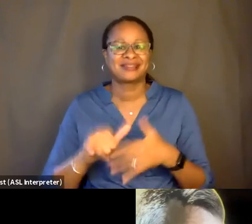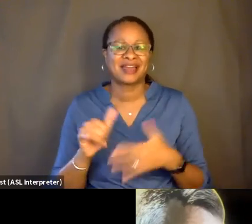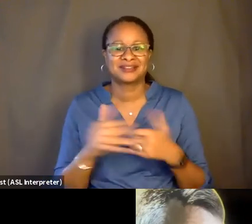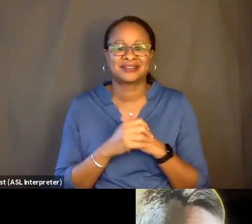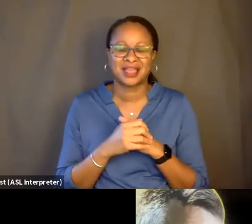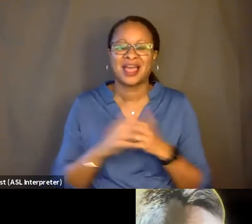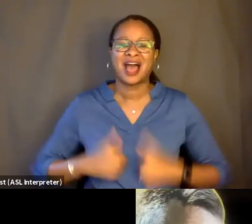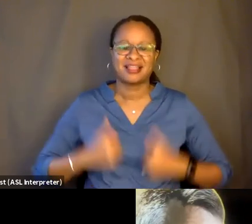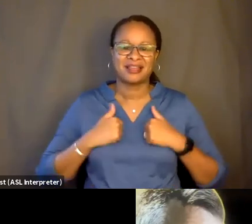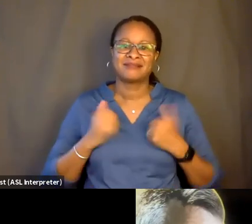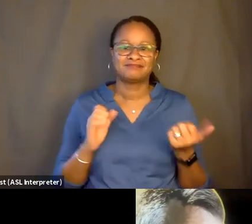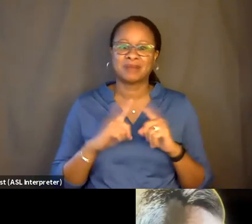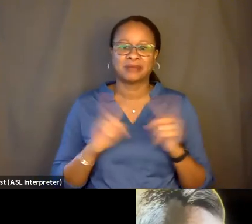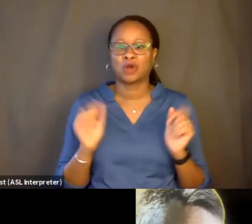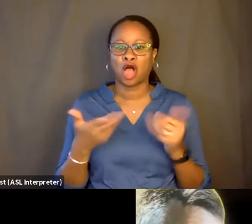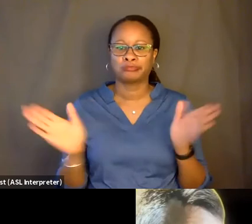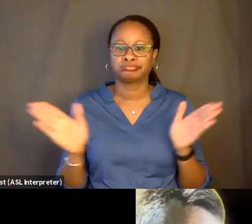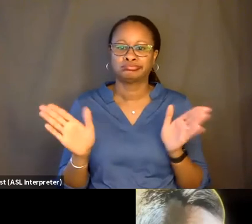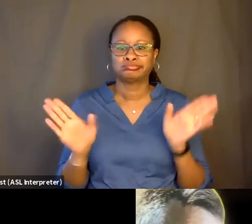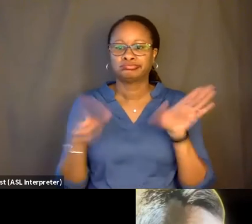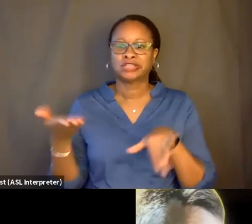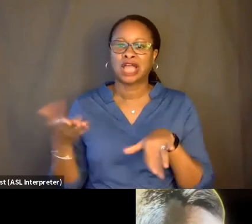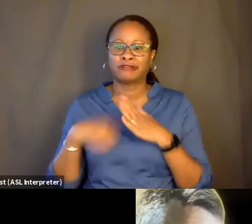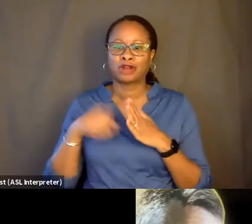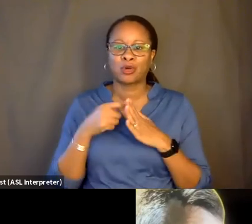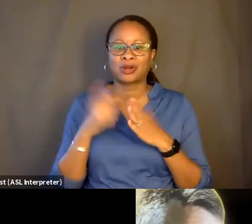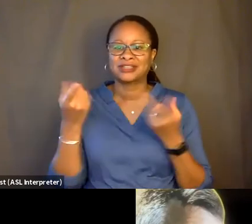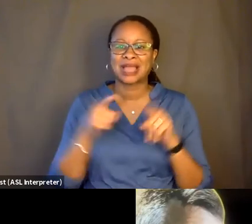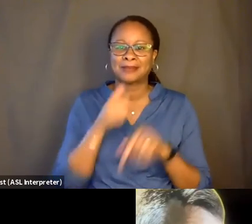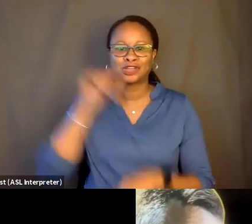all completely dead, and long gone, and recorded. And this happened yesterday.